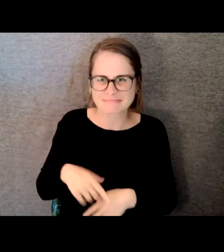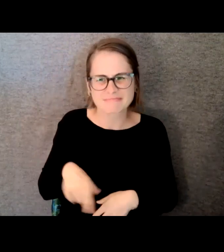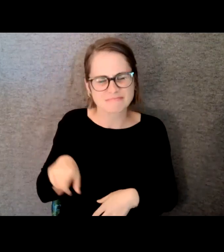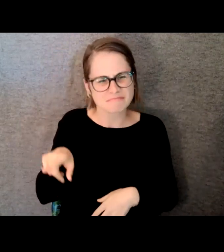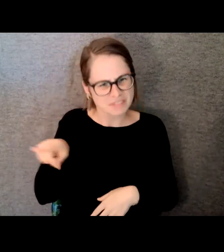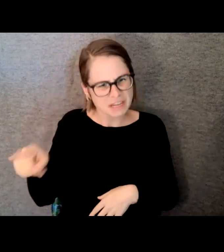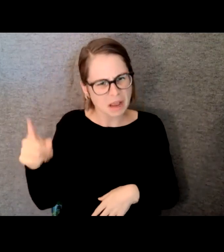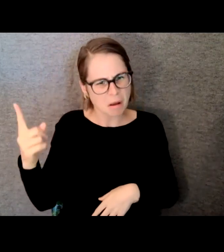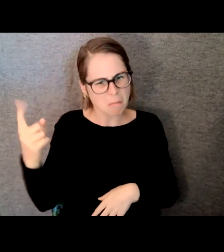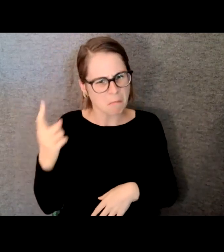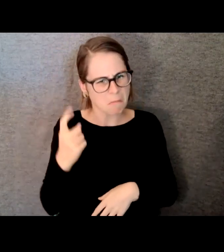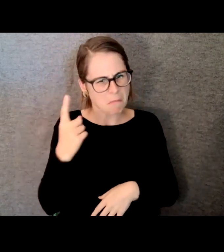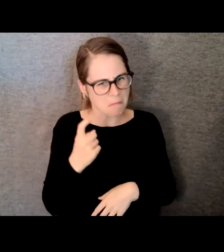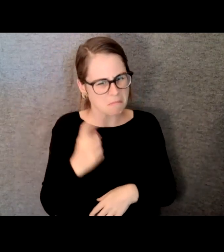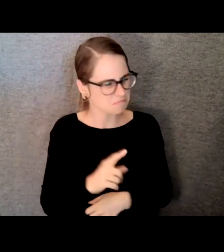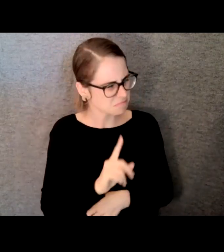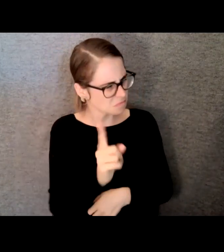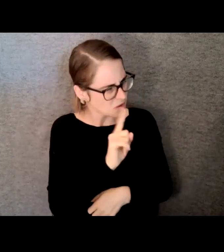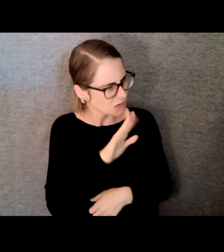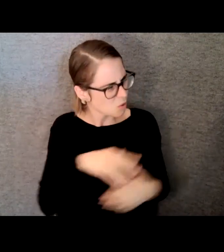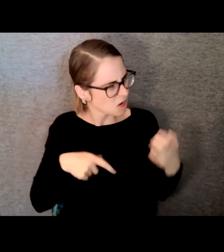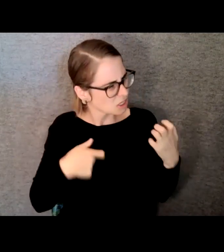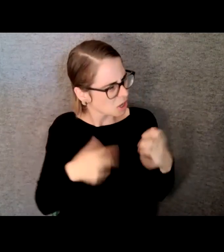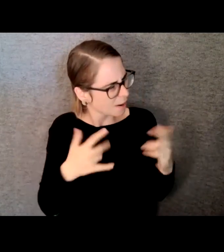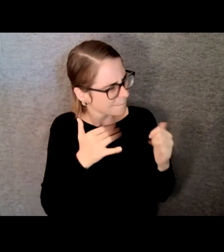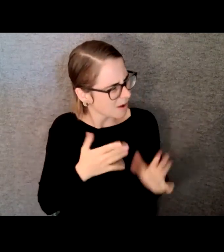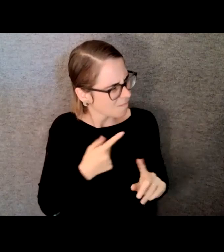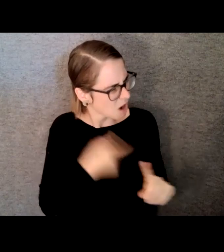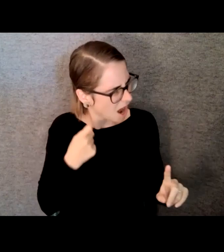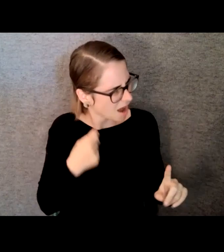And that's when I realized, something was not right with this guy. Even though he was